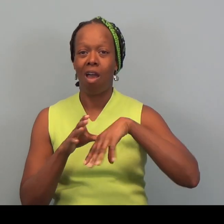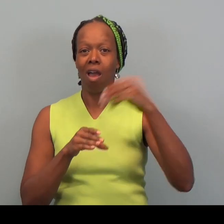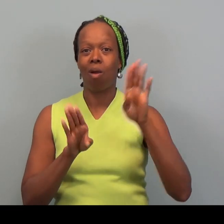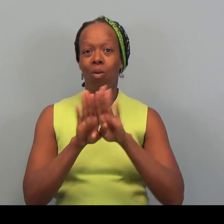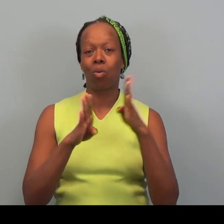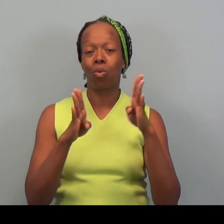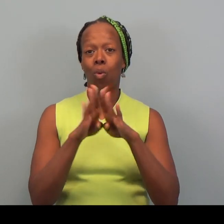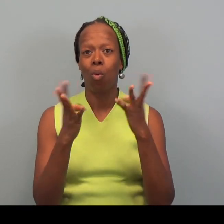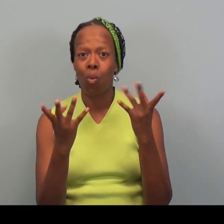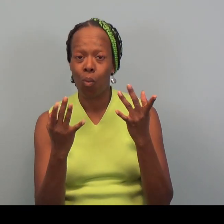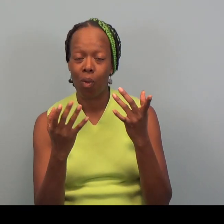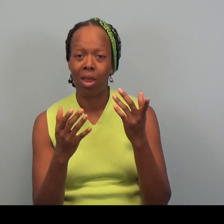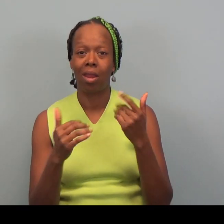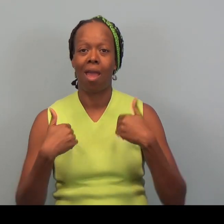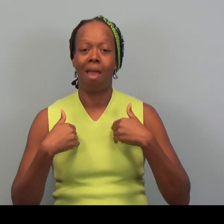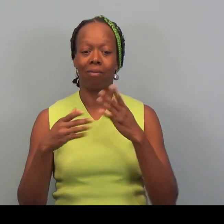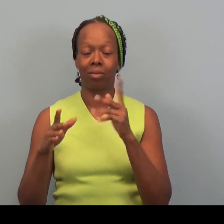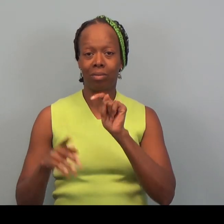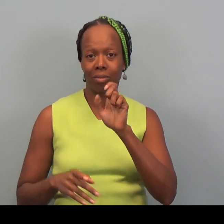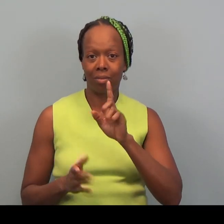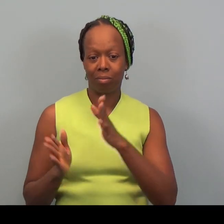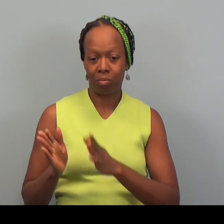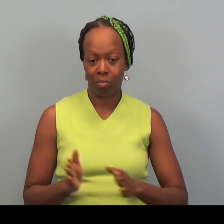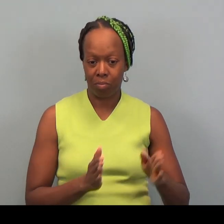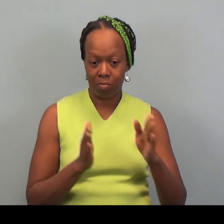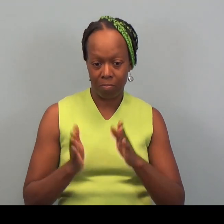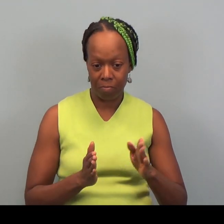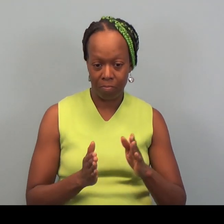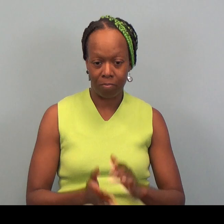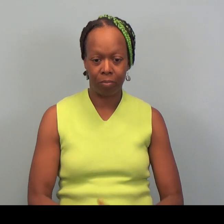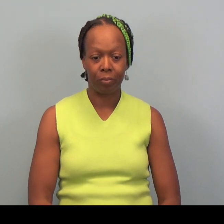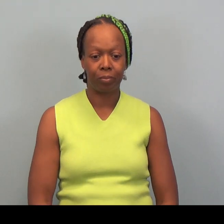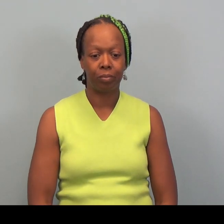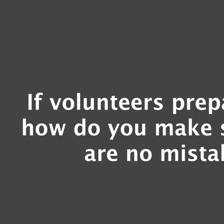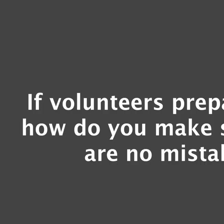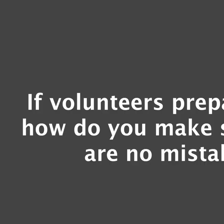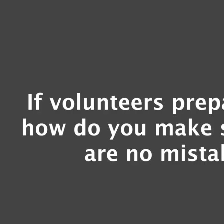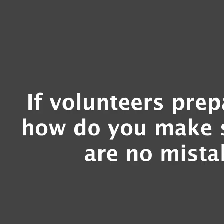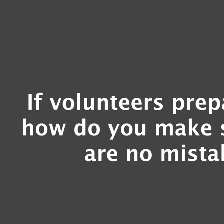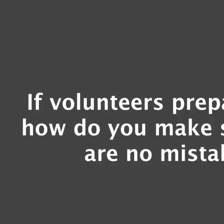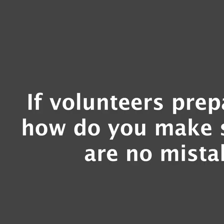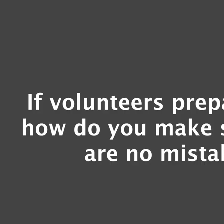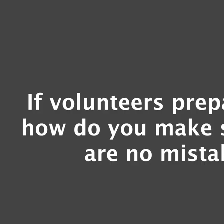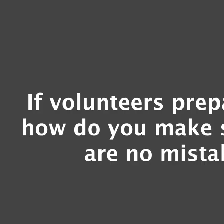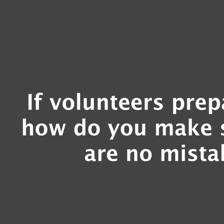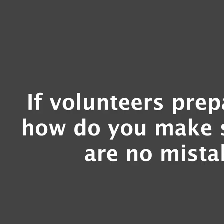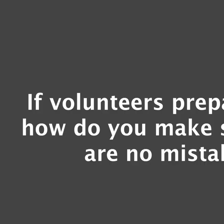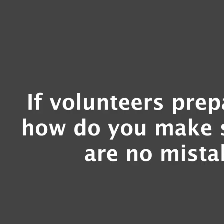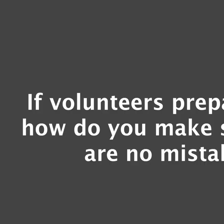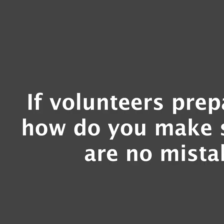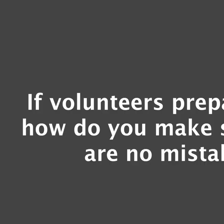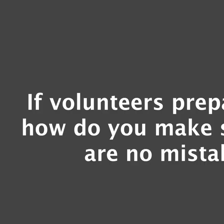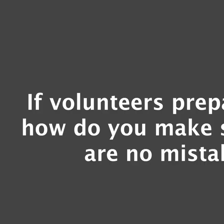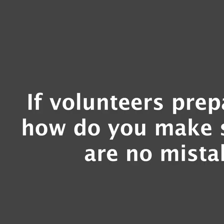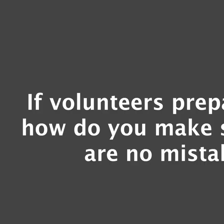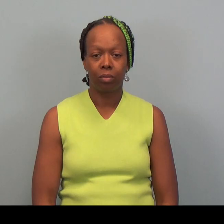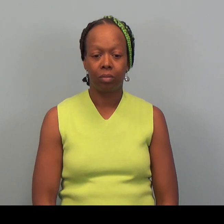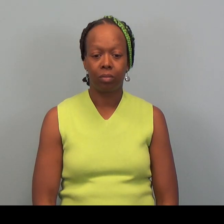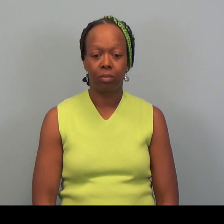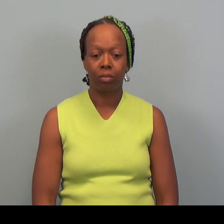waiting to come in to get their taxes done.